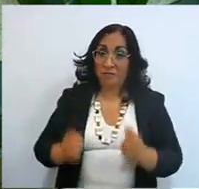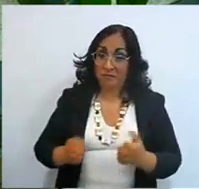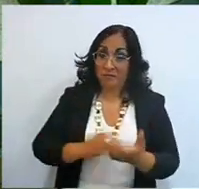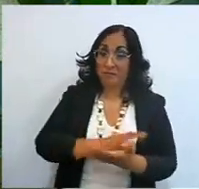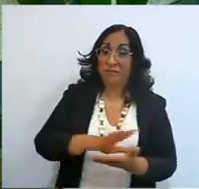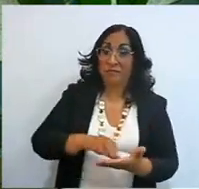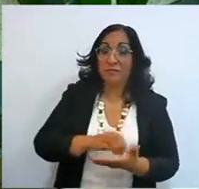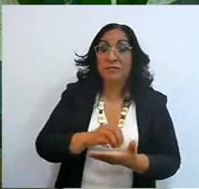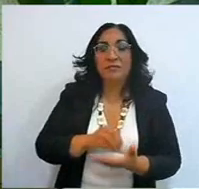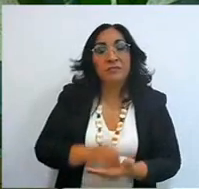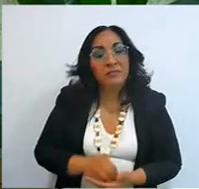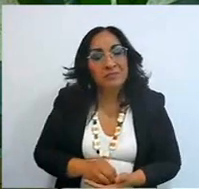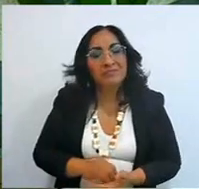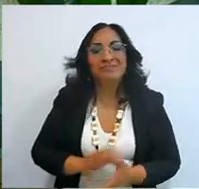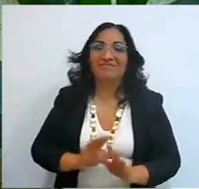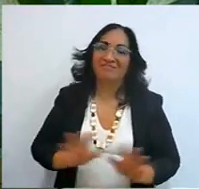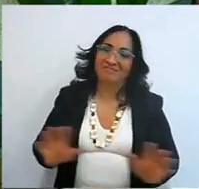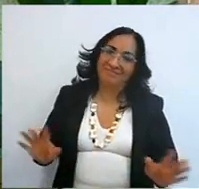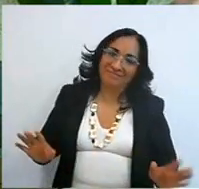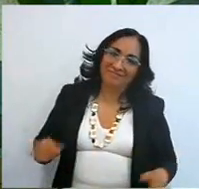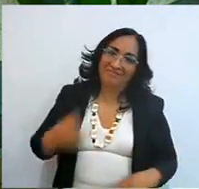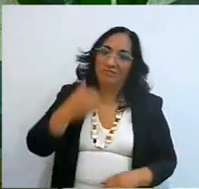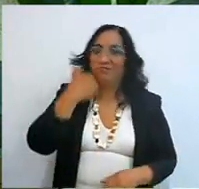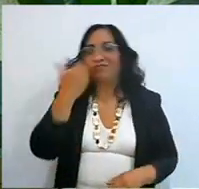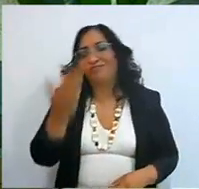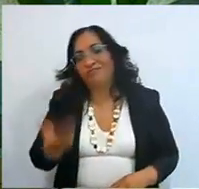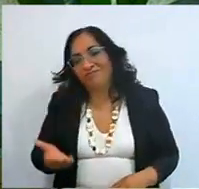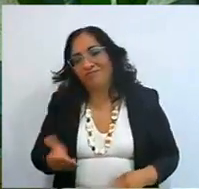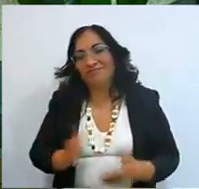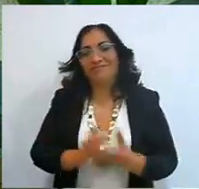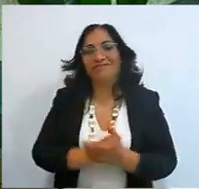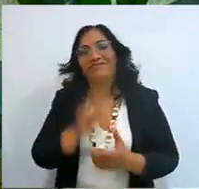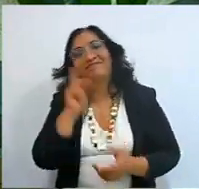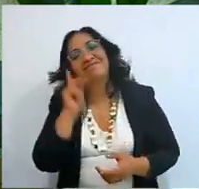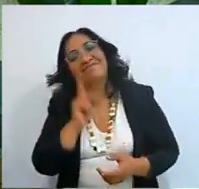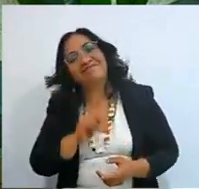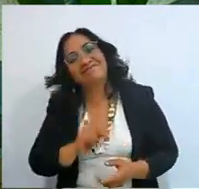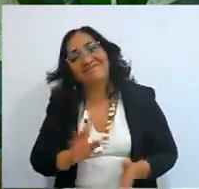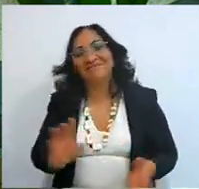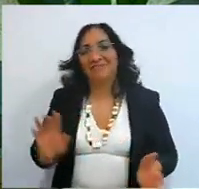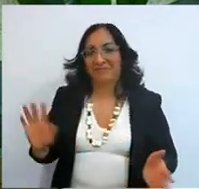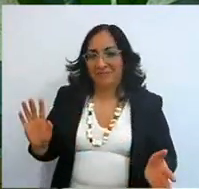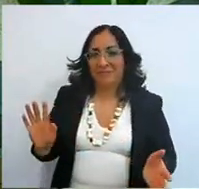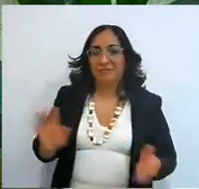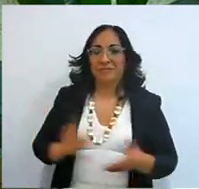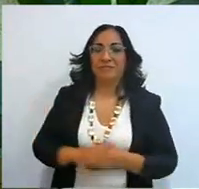We are going to assume that he is well married, that he loves himself and his wife, I mean we are in an example,